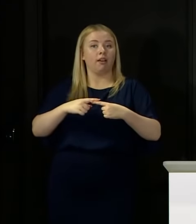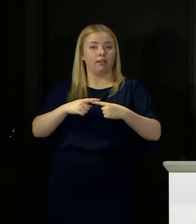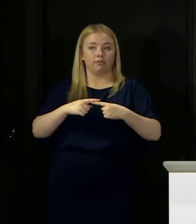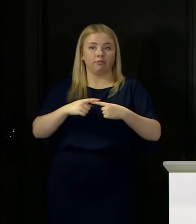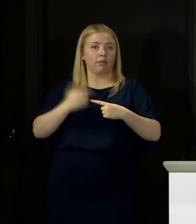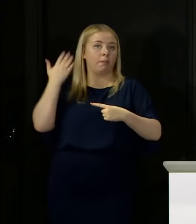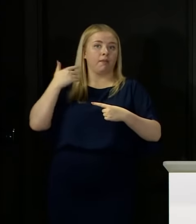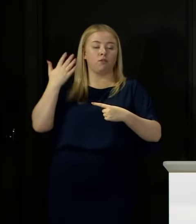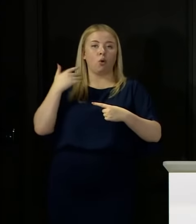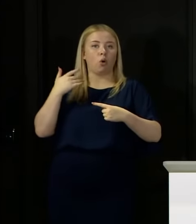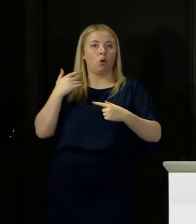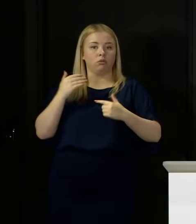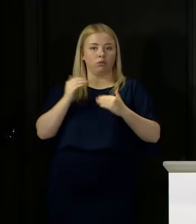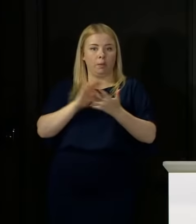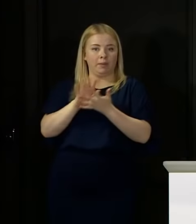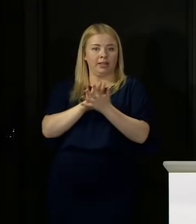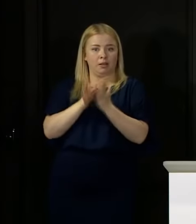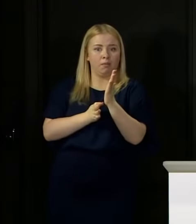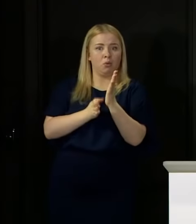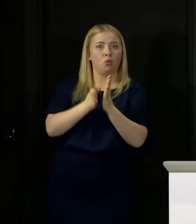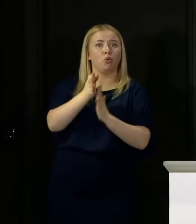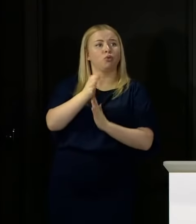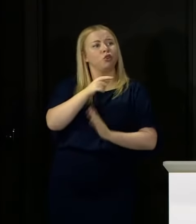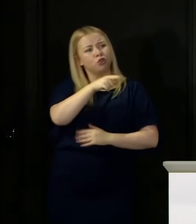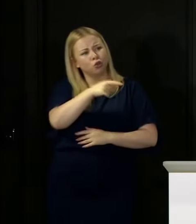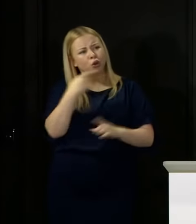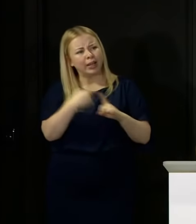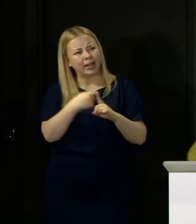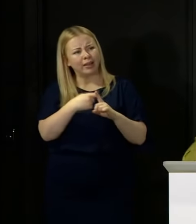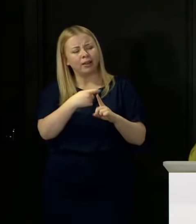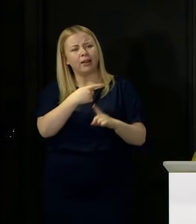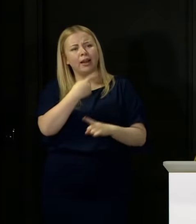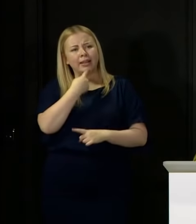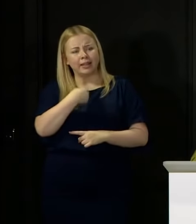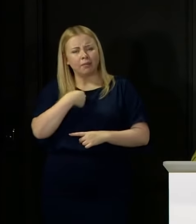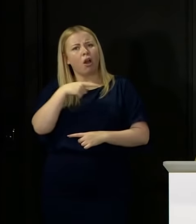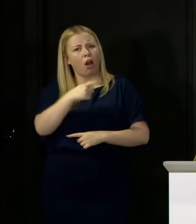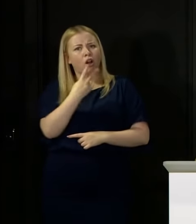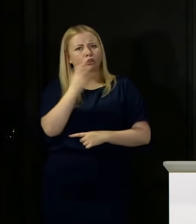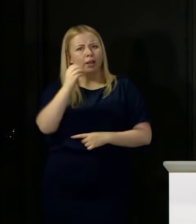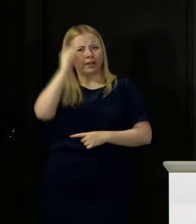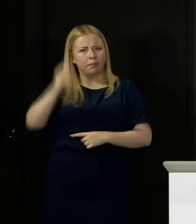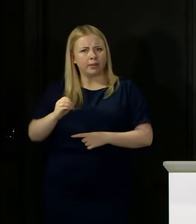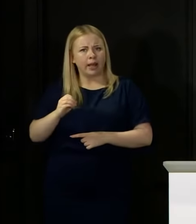And you, Kieran, would probably be saying to me that that 20% increase in a single year